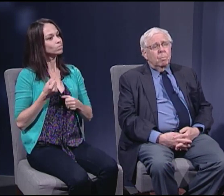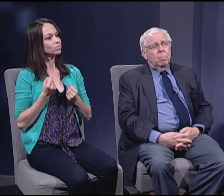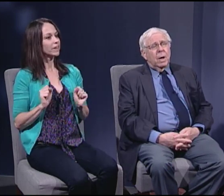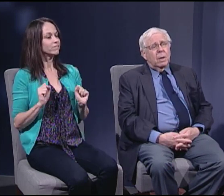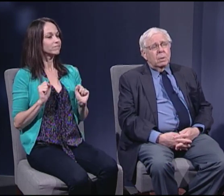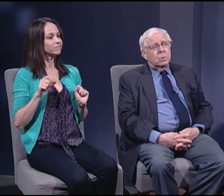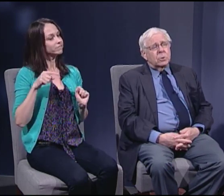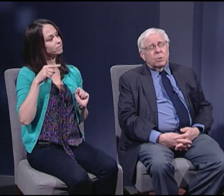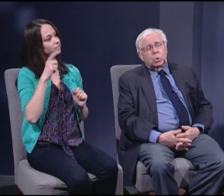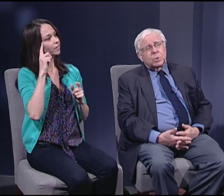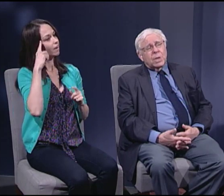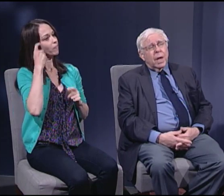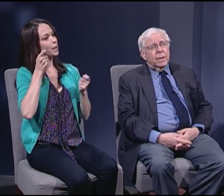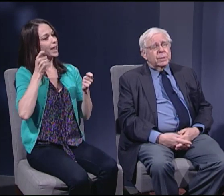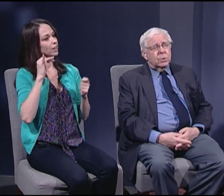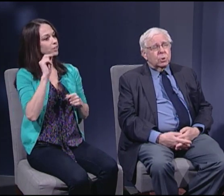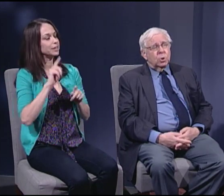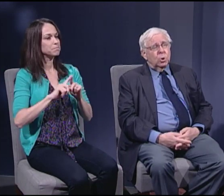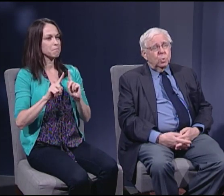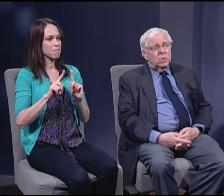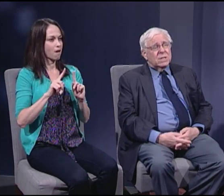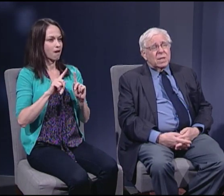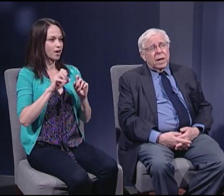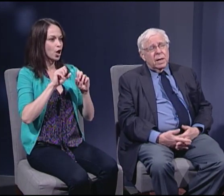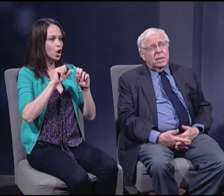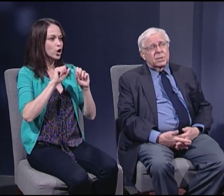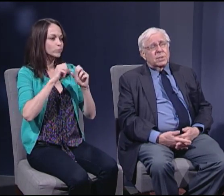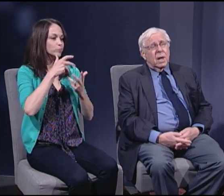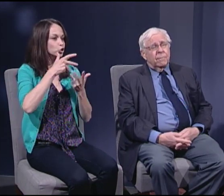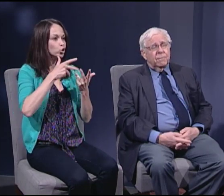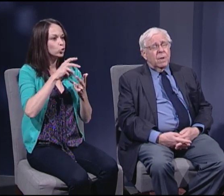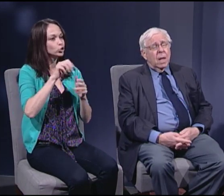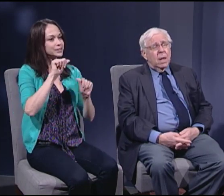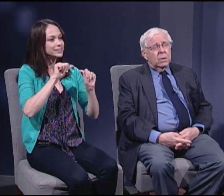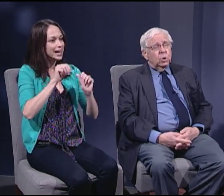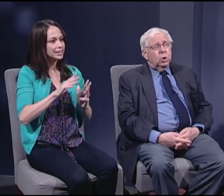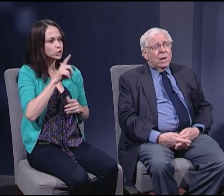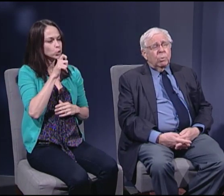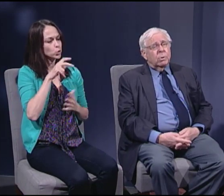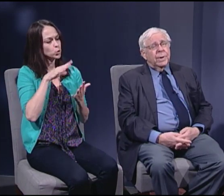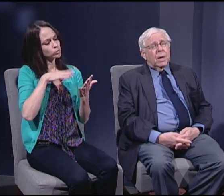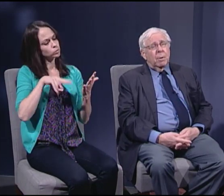But social scientists who study the stuff generally come